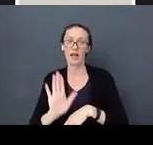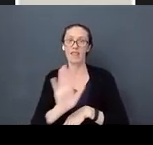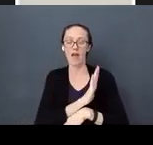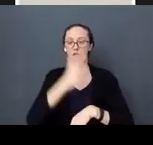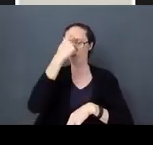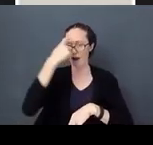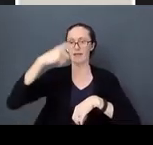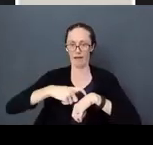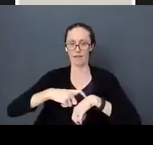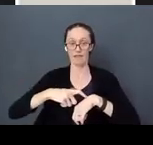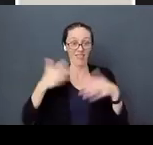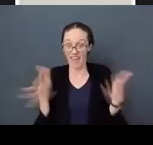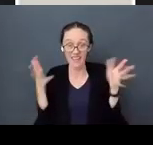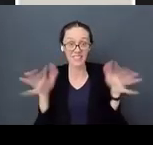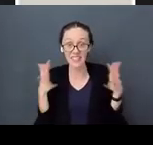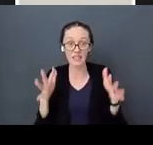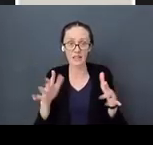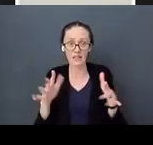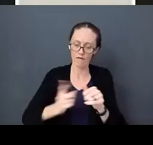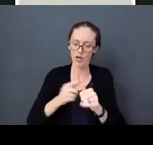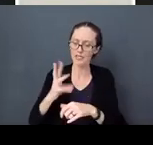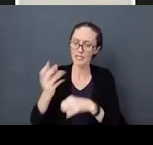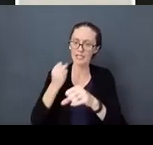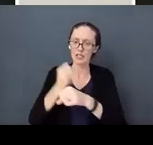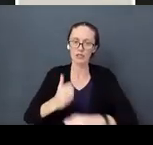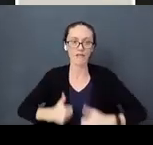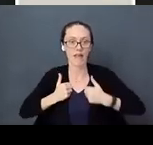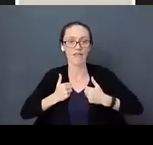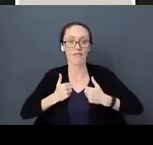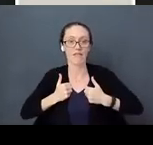it. The first six years of life when that brain is being developed.